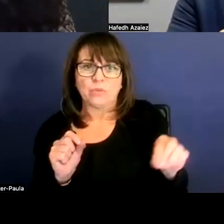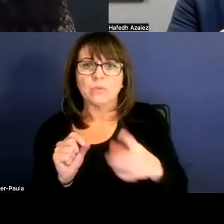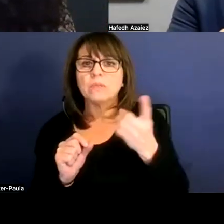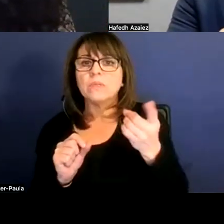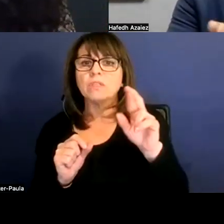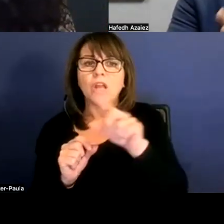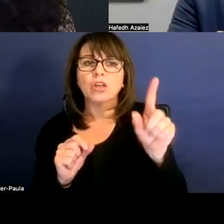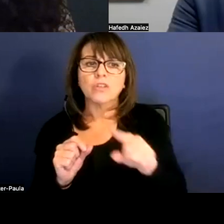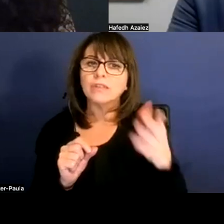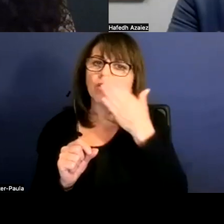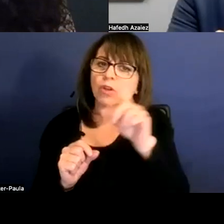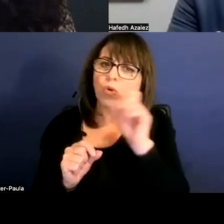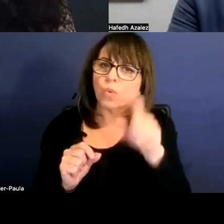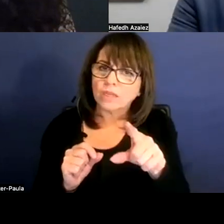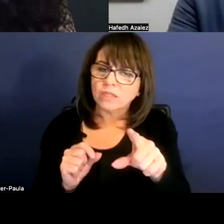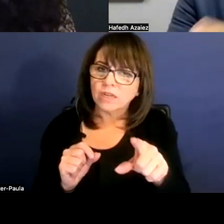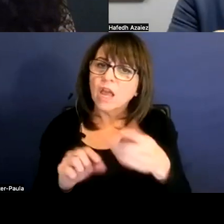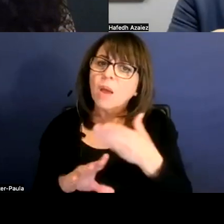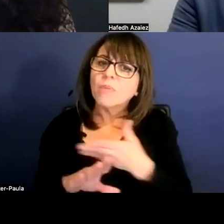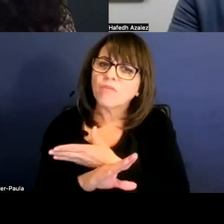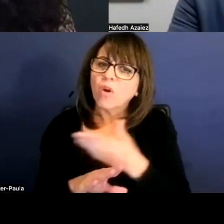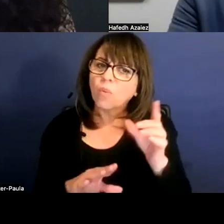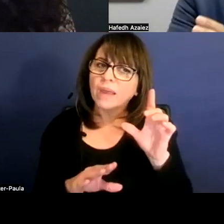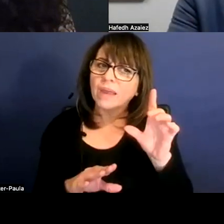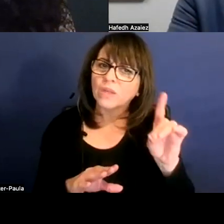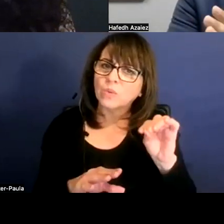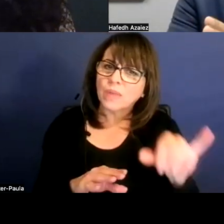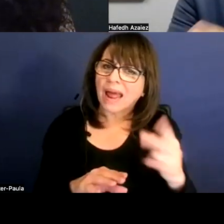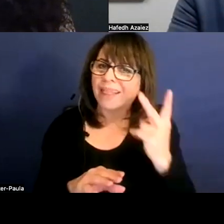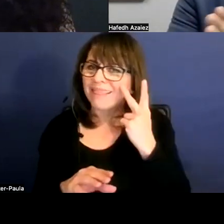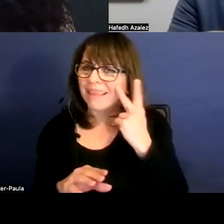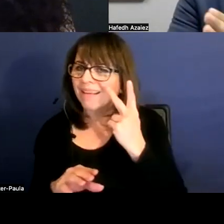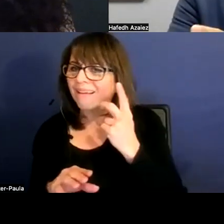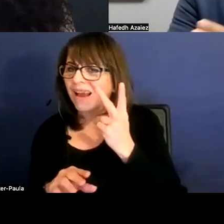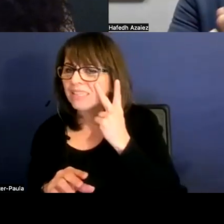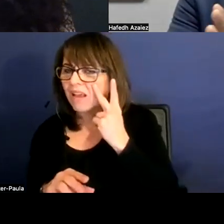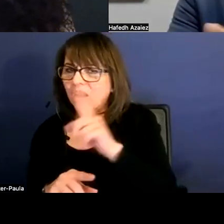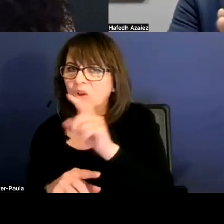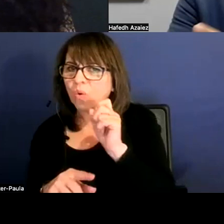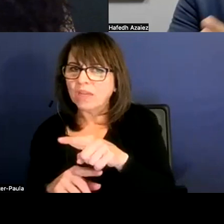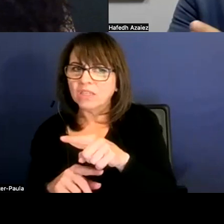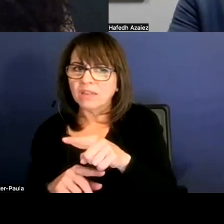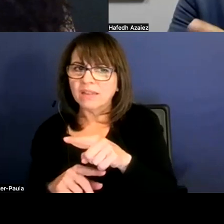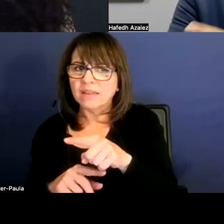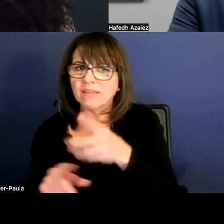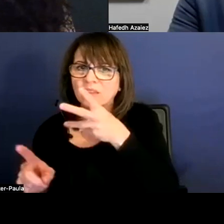Before I do that, I think it was a question, I saw a question. I don't know if you saw it, about the state is saying we received more money than 6,160.